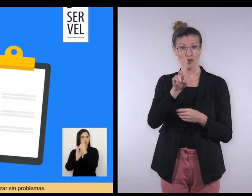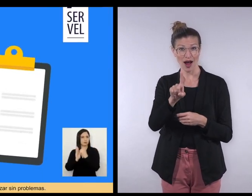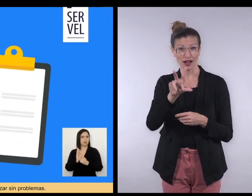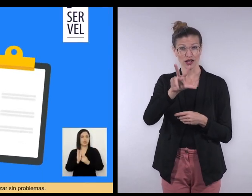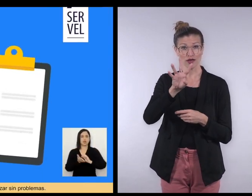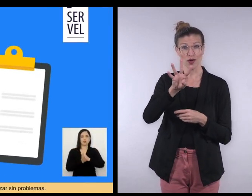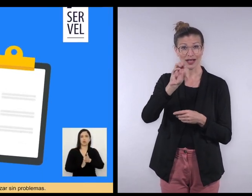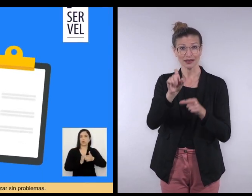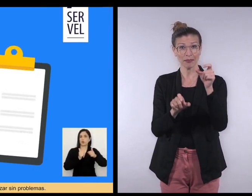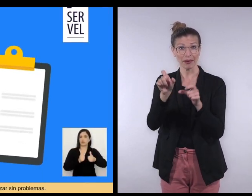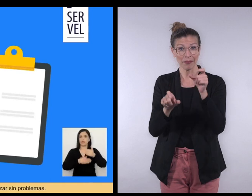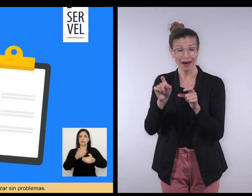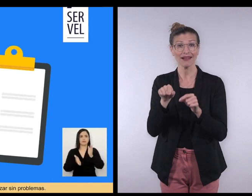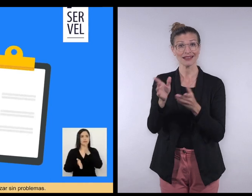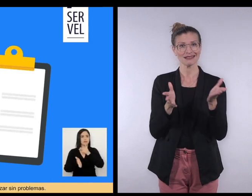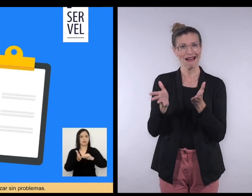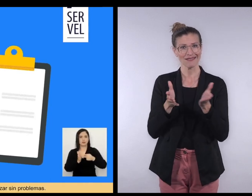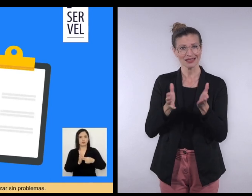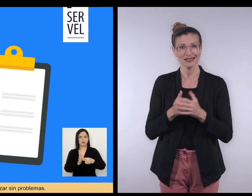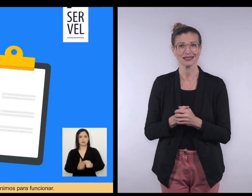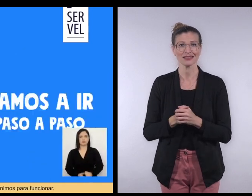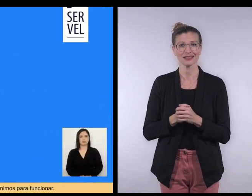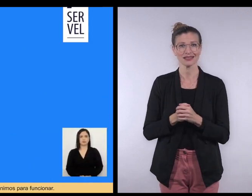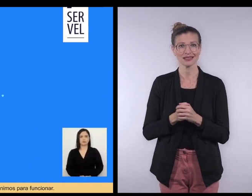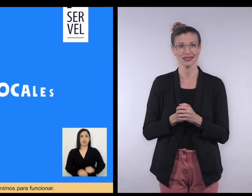In 2021, 340 people used the service.